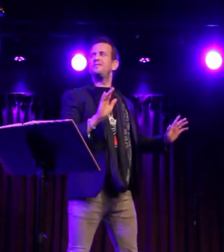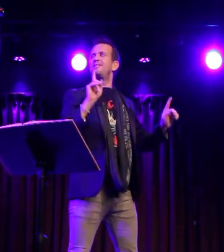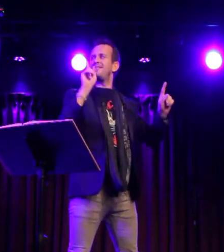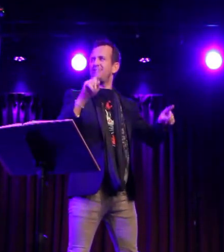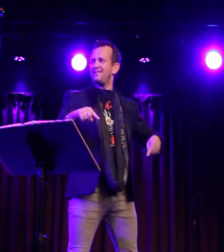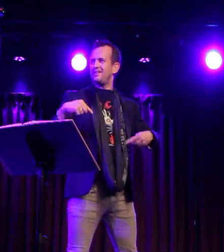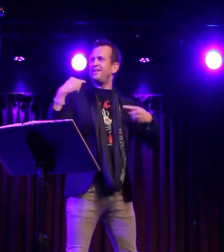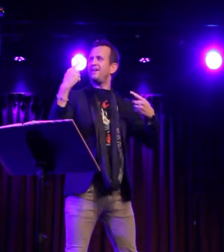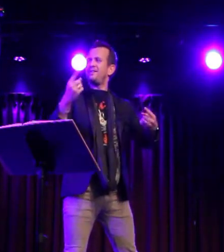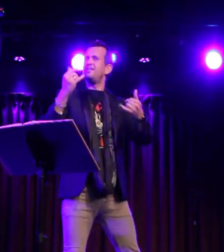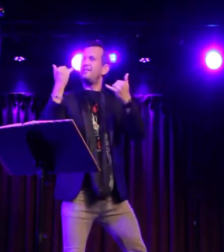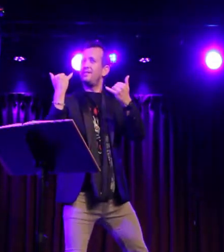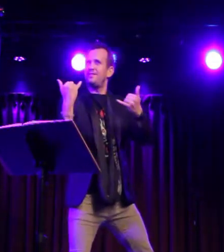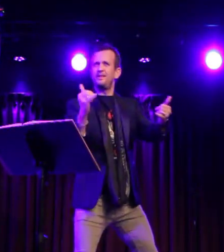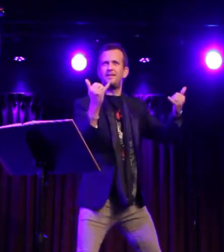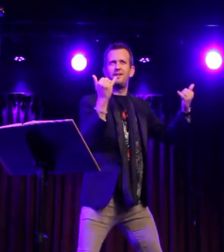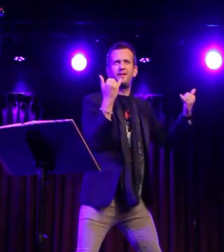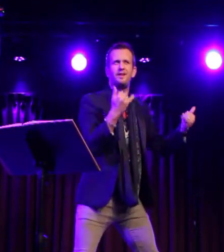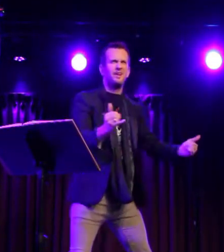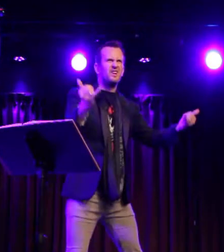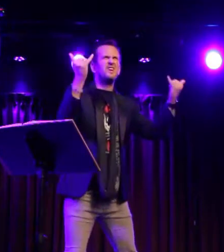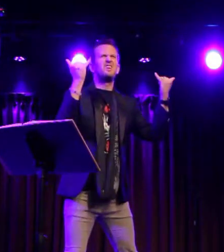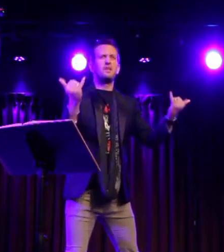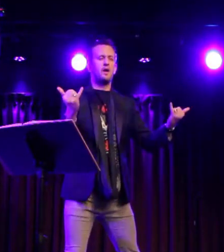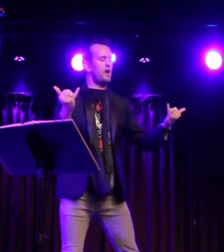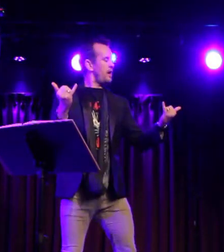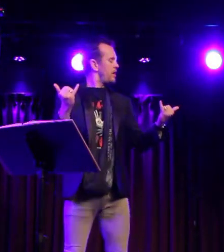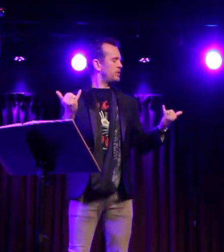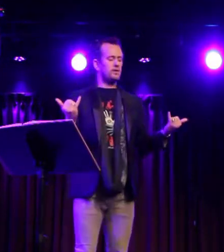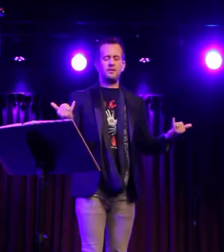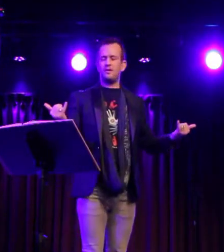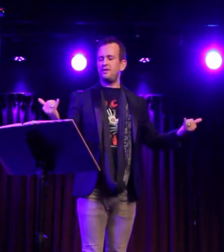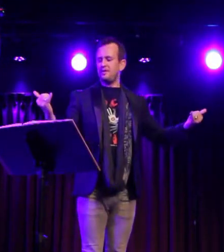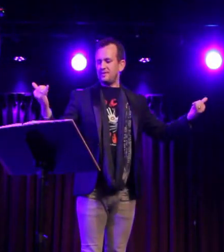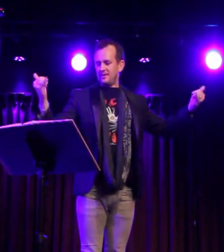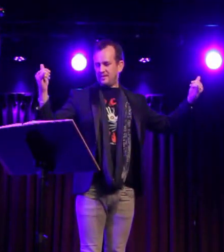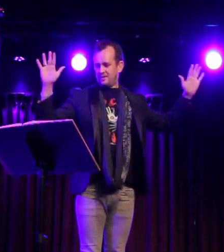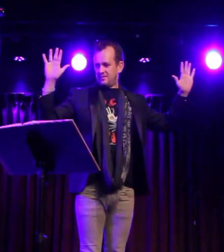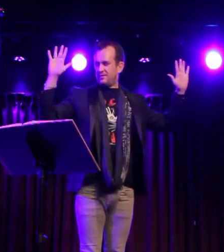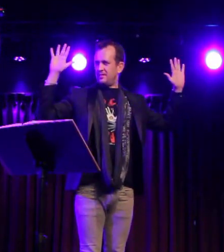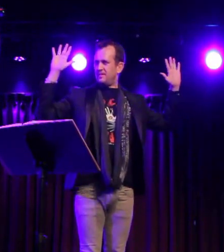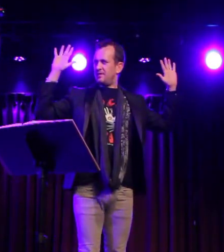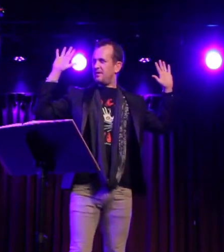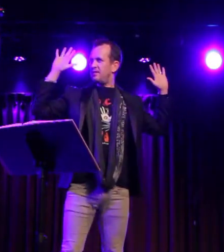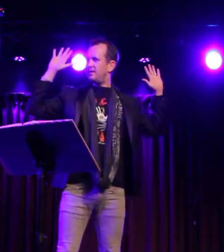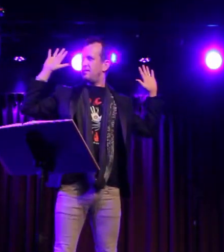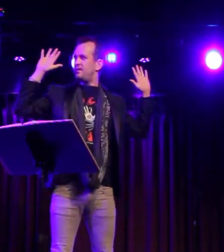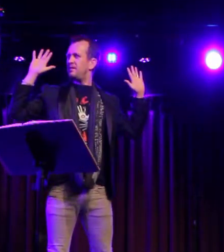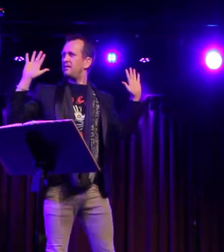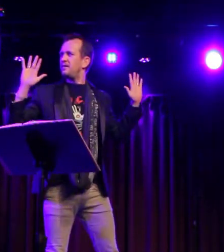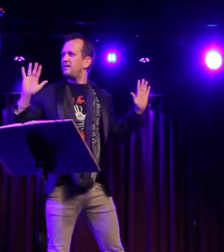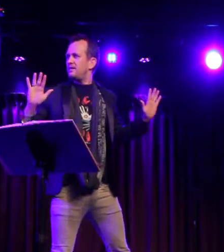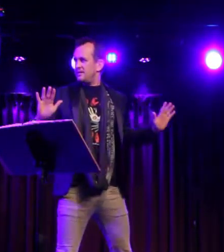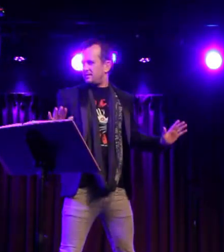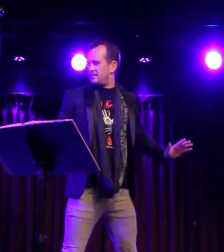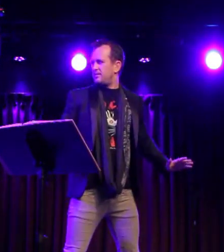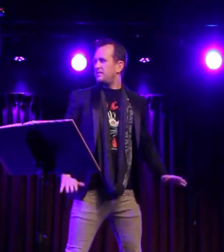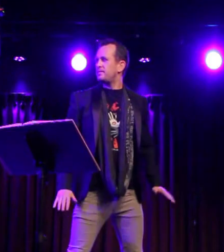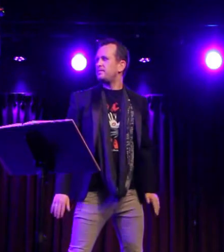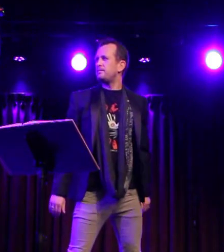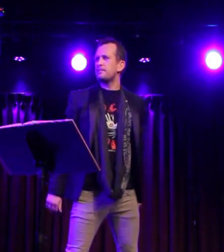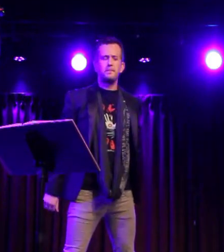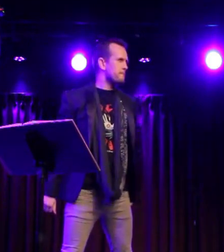The games we've played till now are at an end